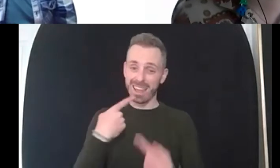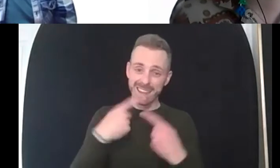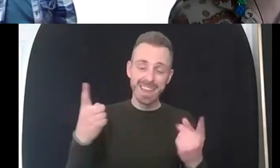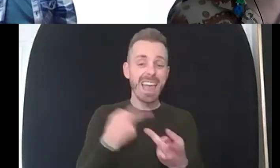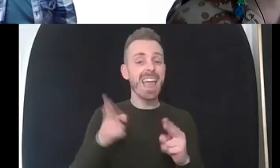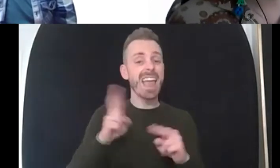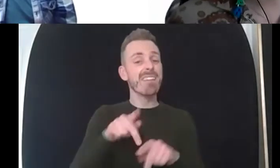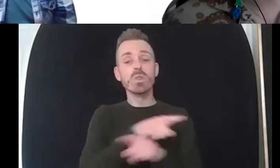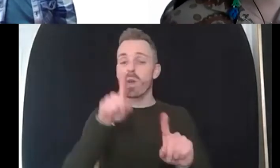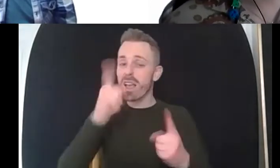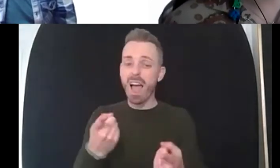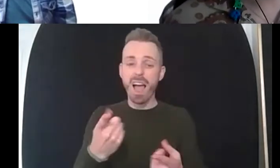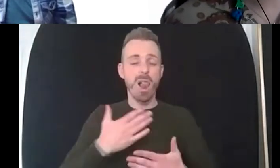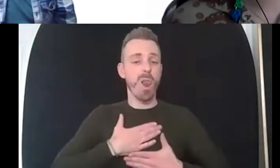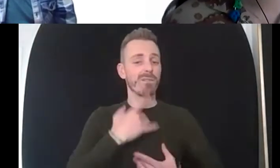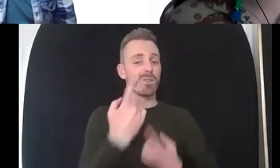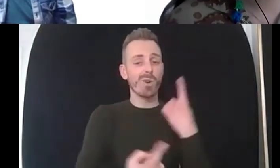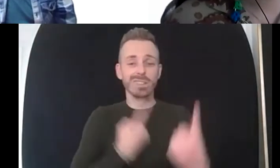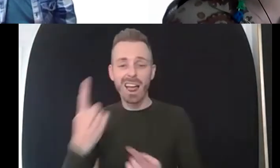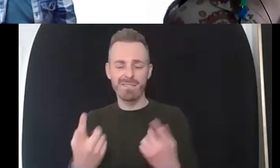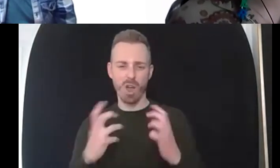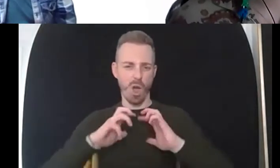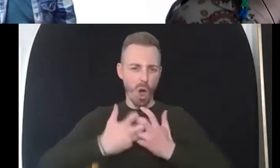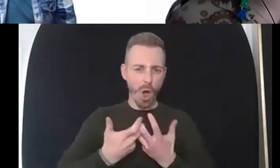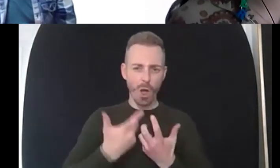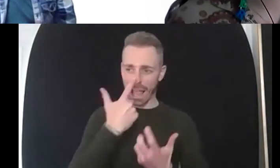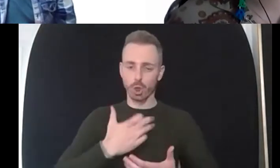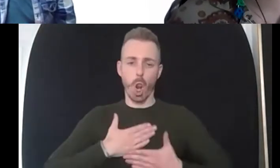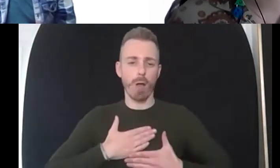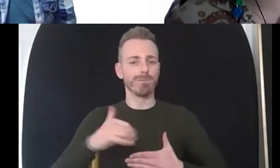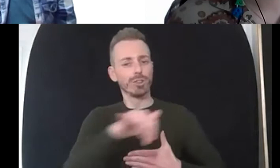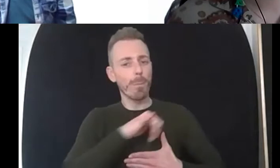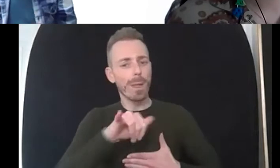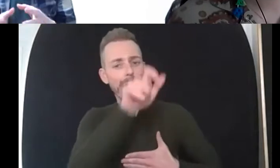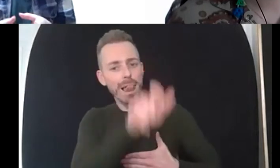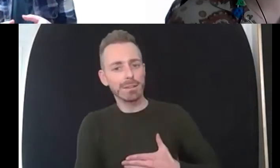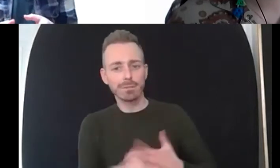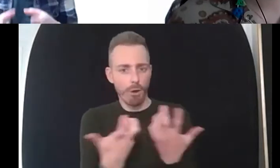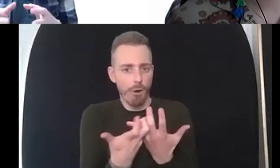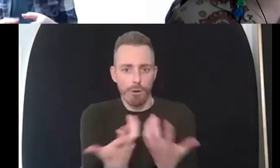and and there is some sense of truth in that i don't think holy 100 um but there's some sense